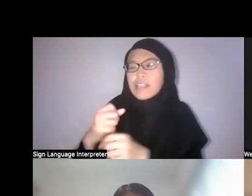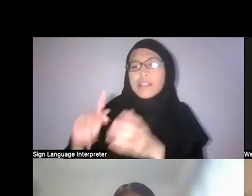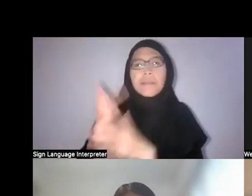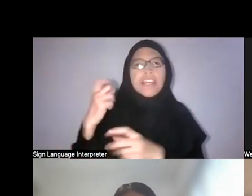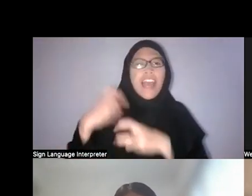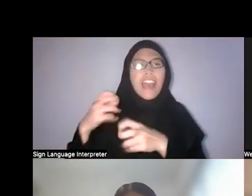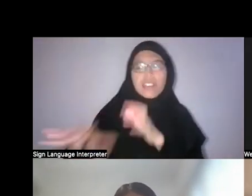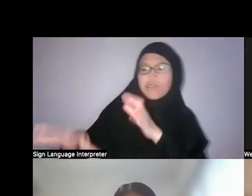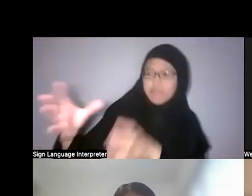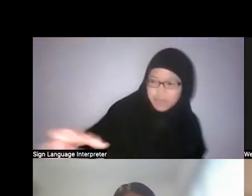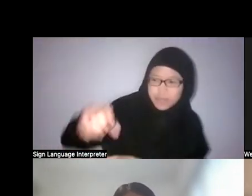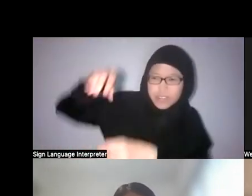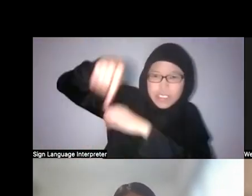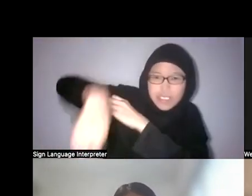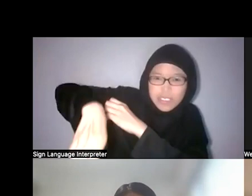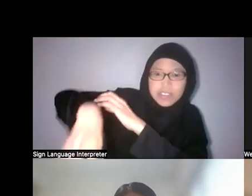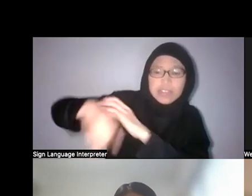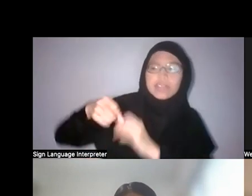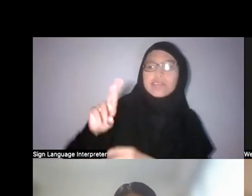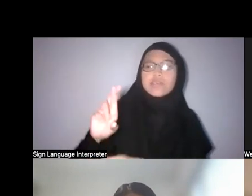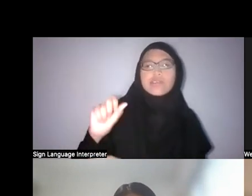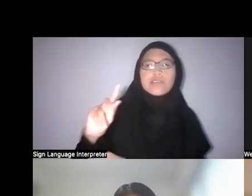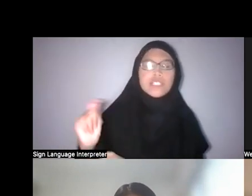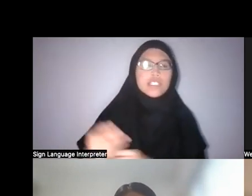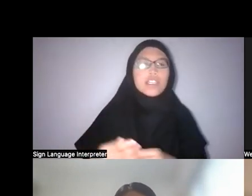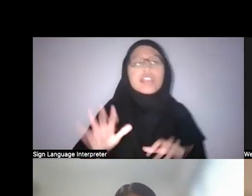And there were many famous monkeys in the Botanic Gardens at the time.